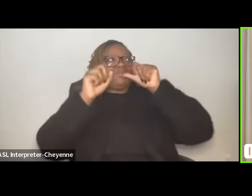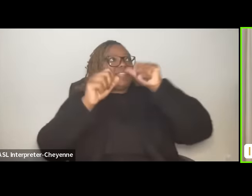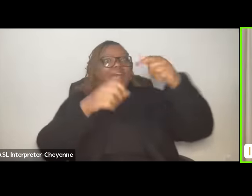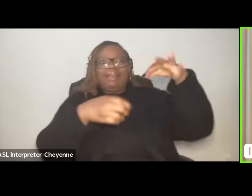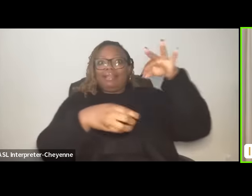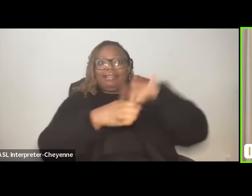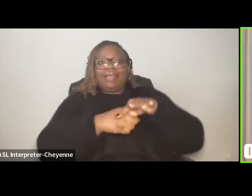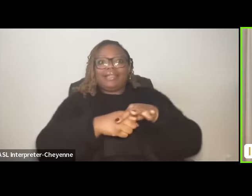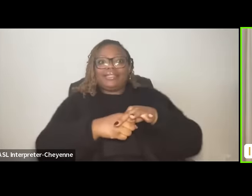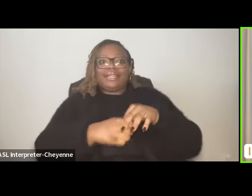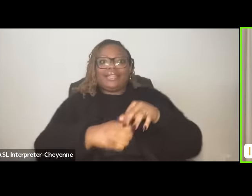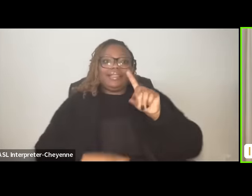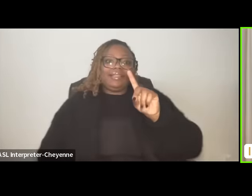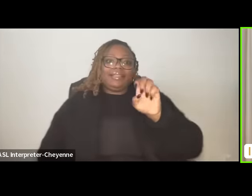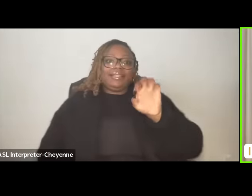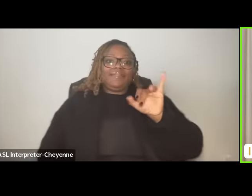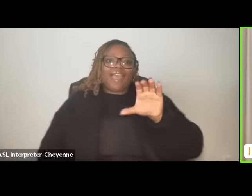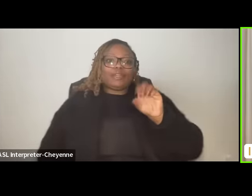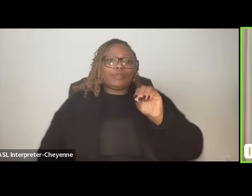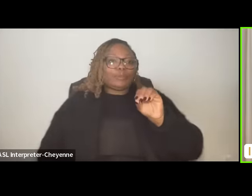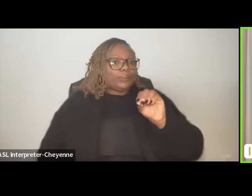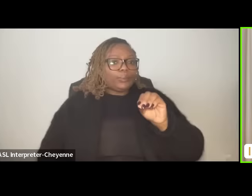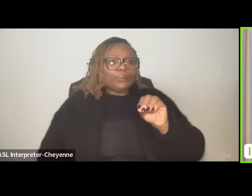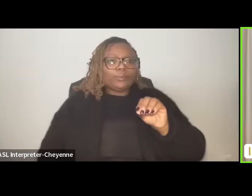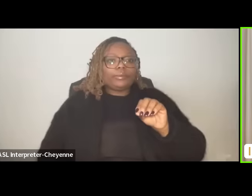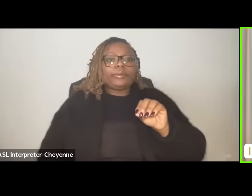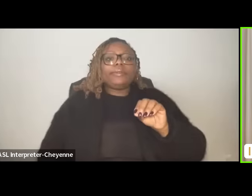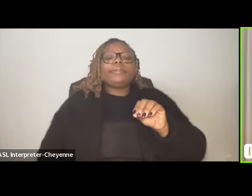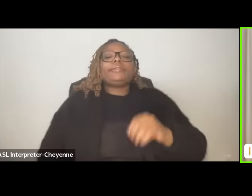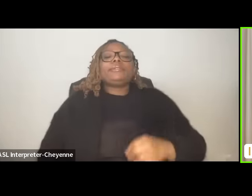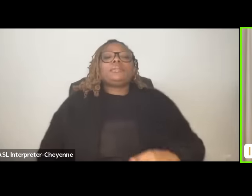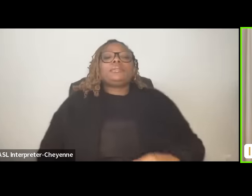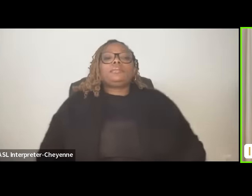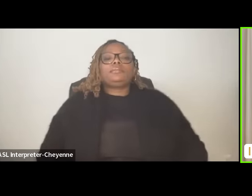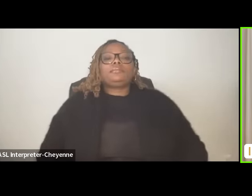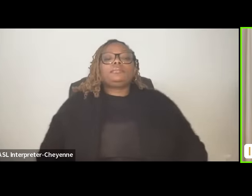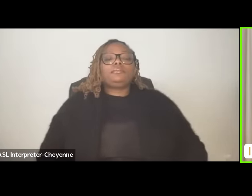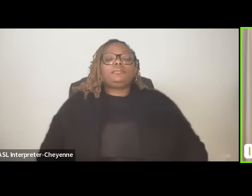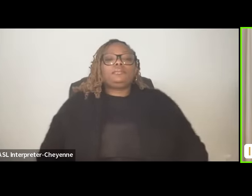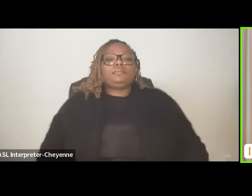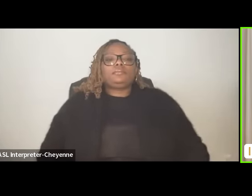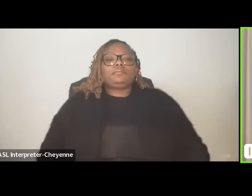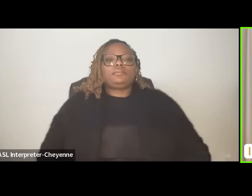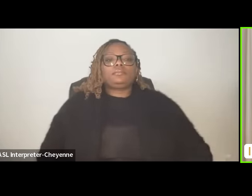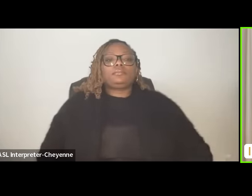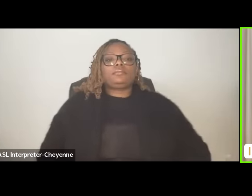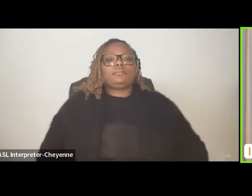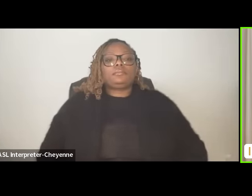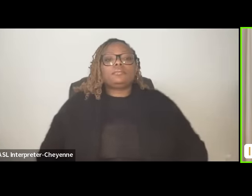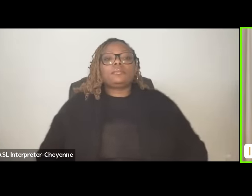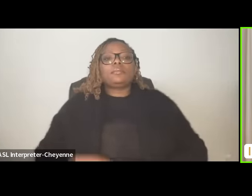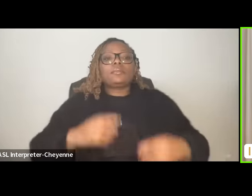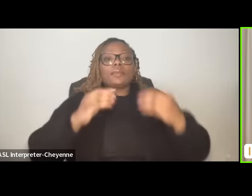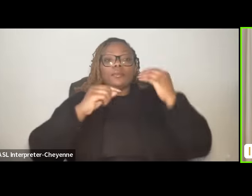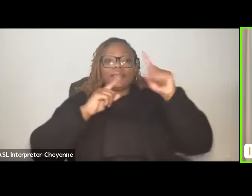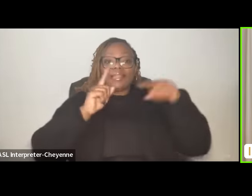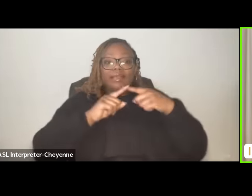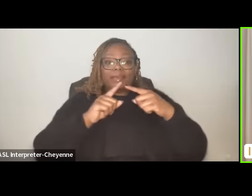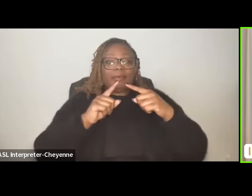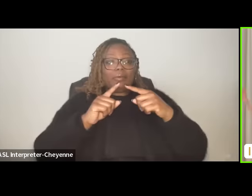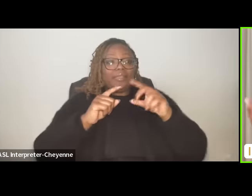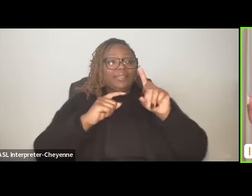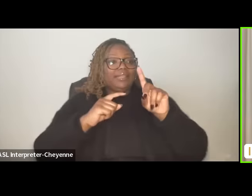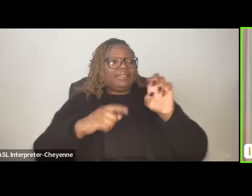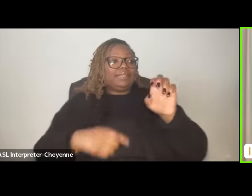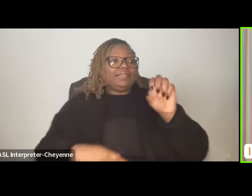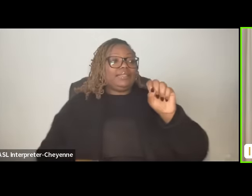deao president um and so when we look at um the destabilizing forces not only is it that we we